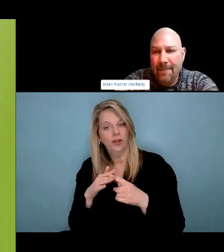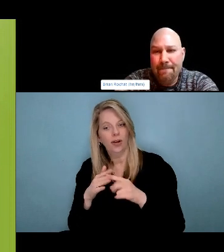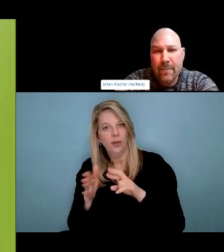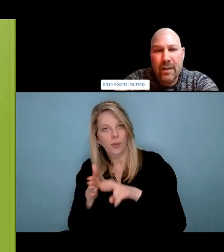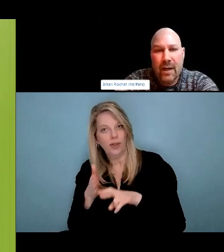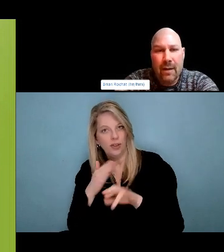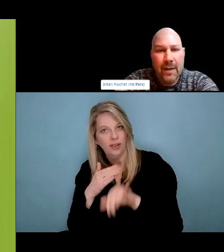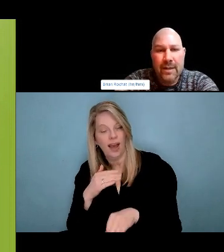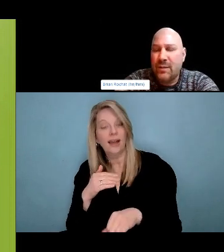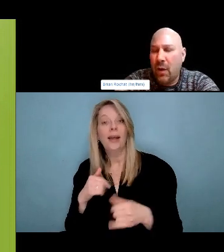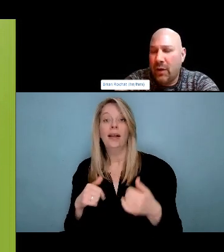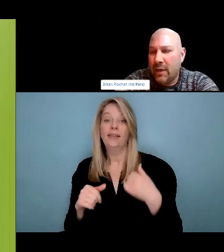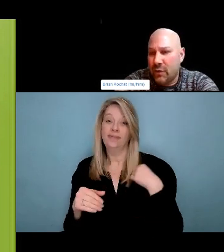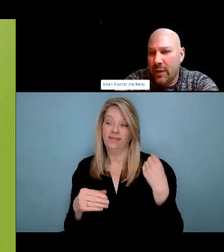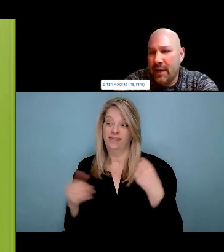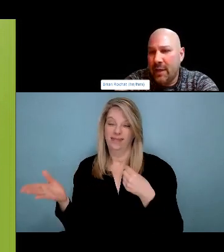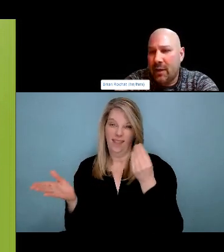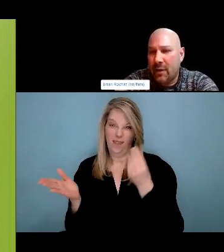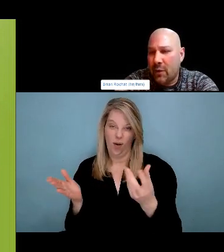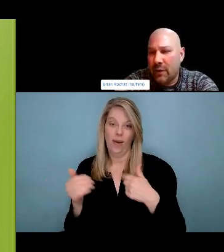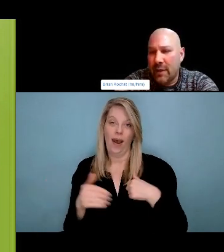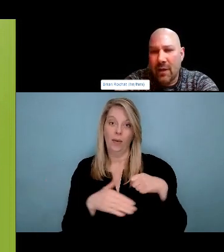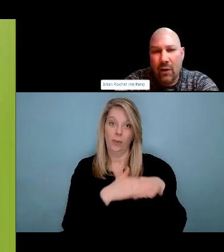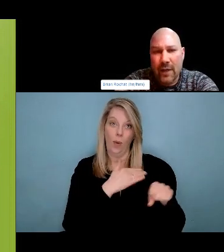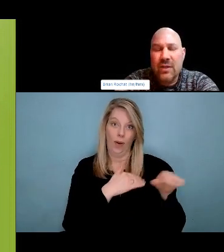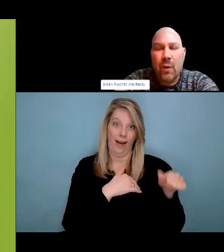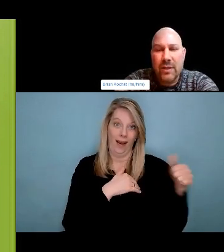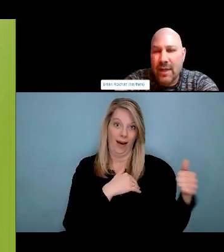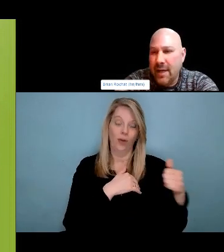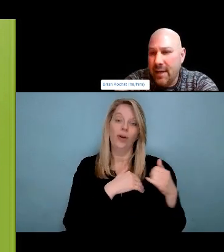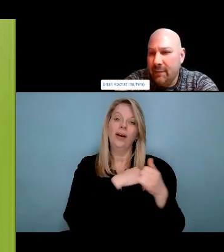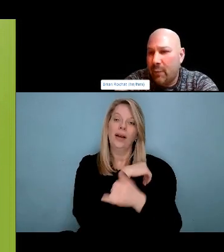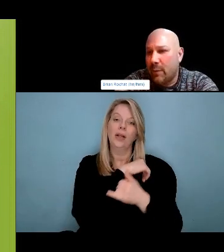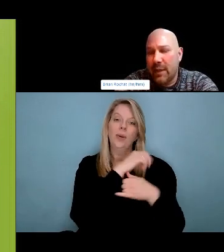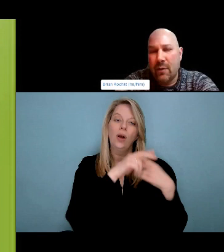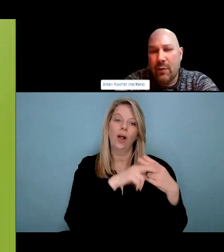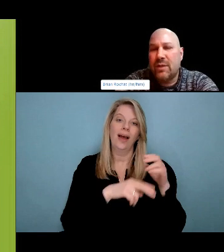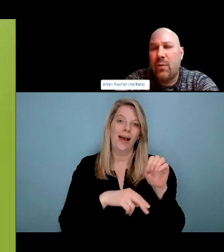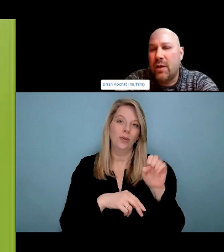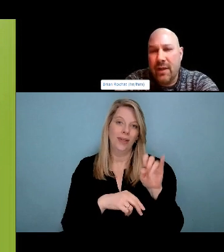And then down in the bottom corner is Bruce Martin who is my father, who was born and